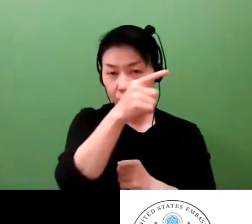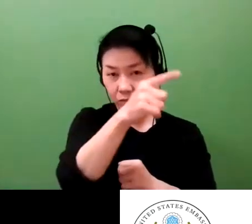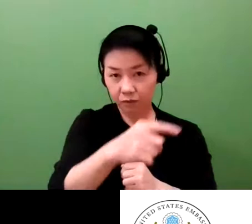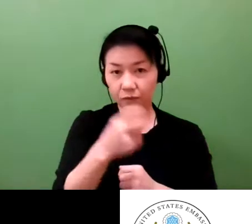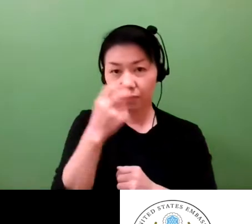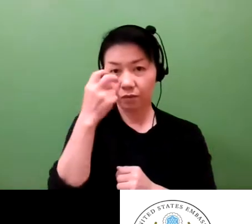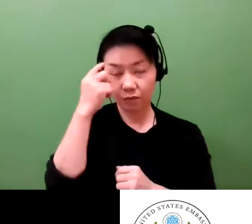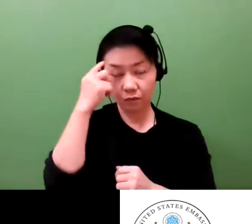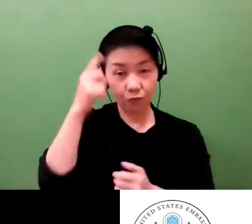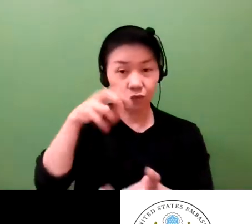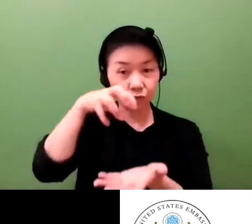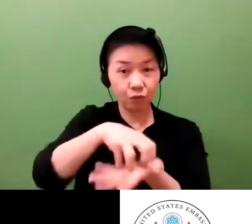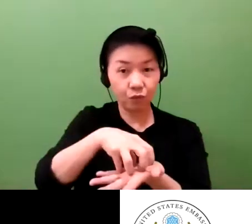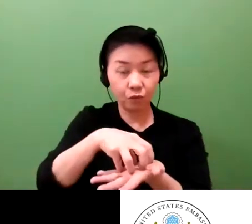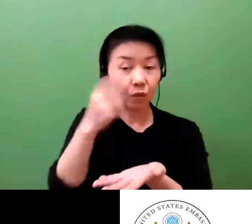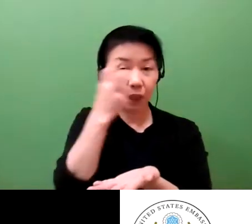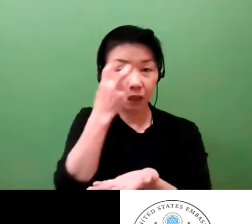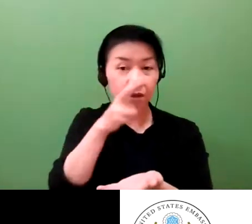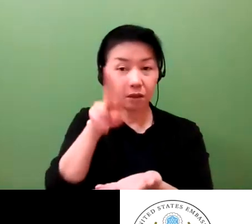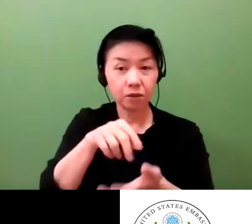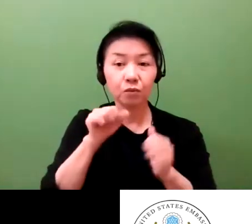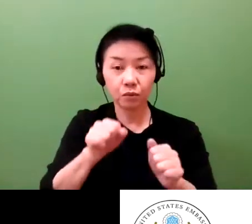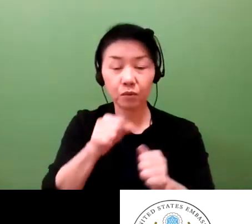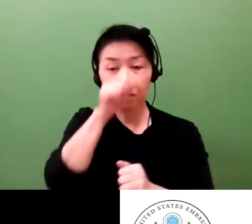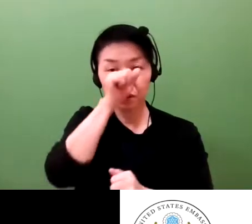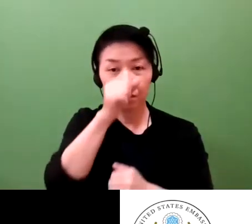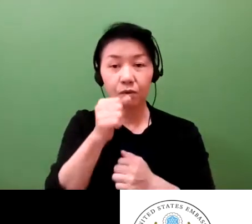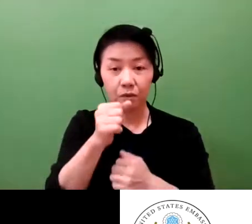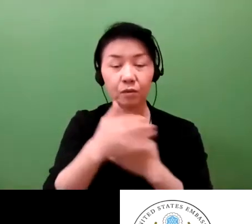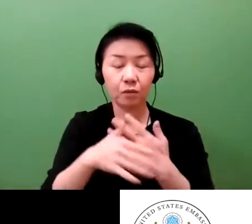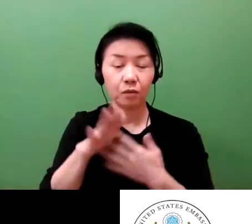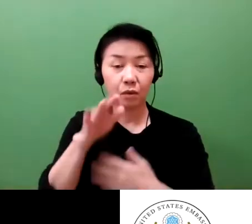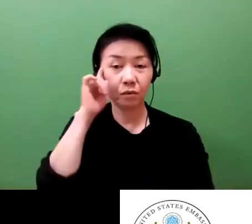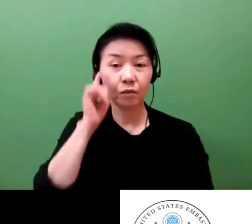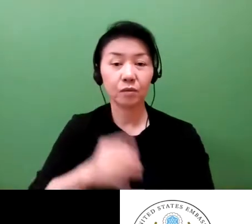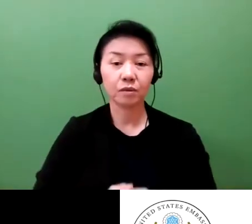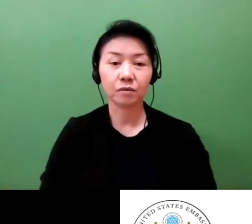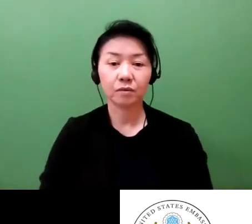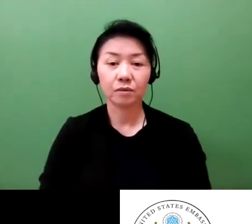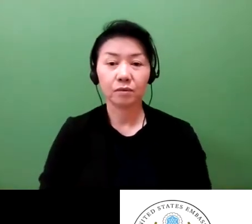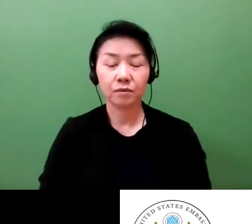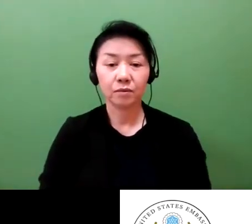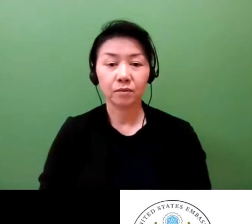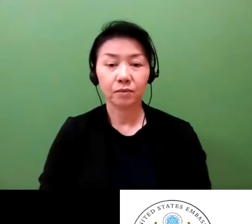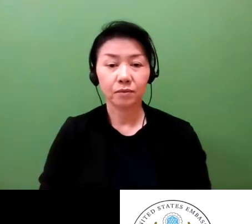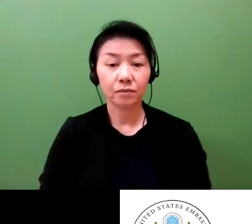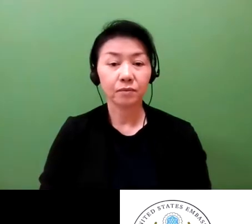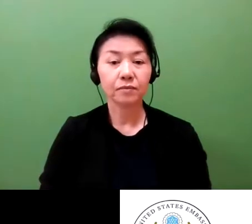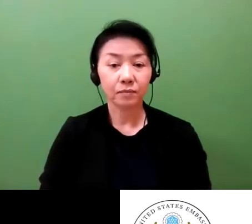It is important to be very attentive about how they should go about protecting their rights overseas.